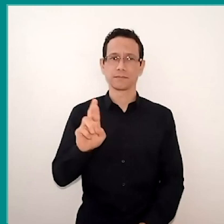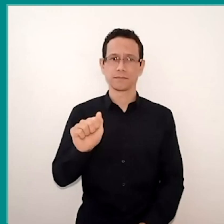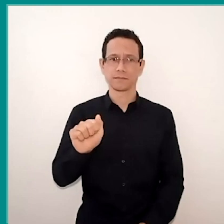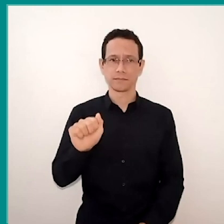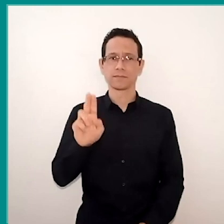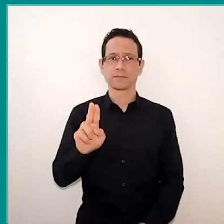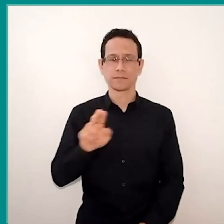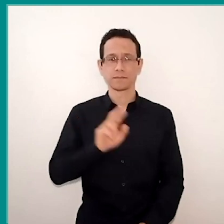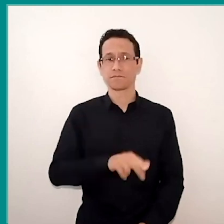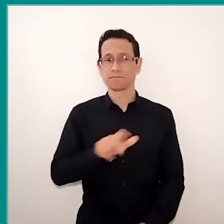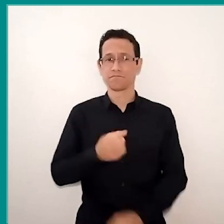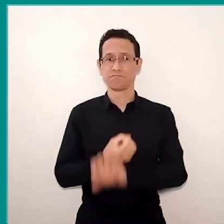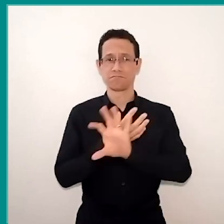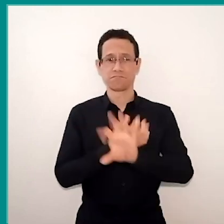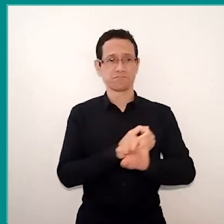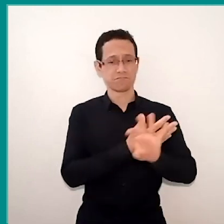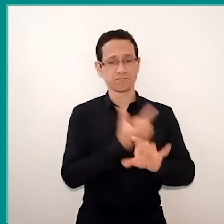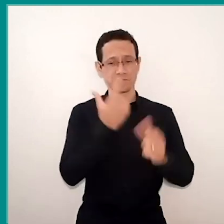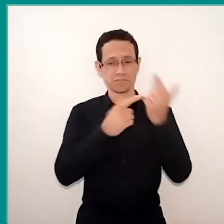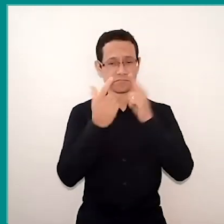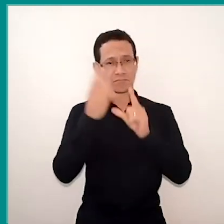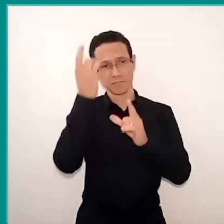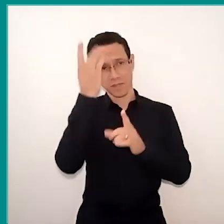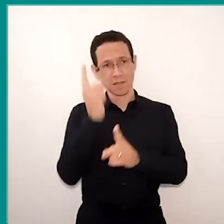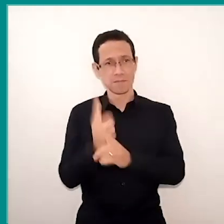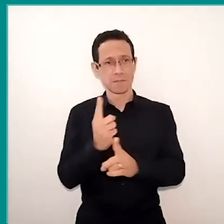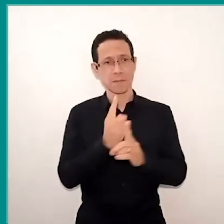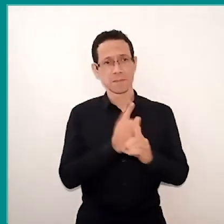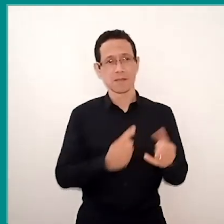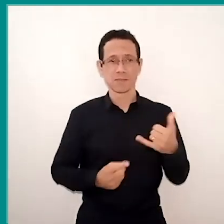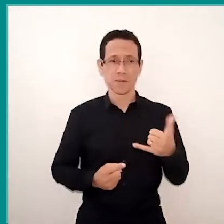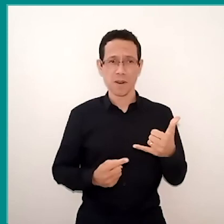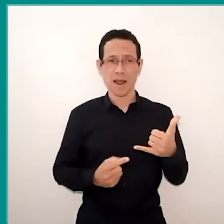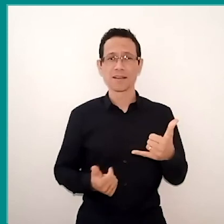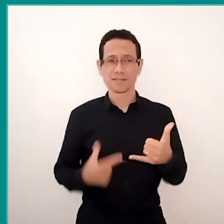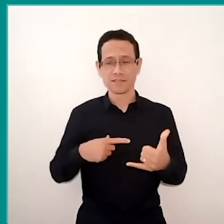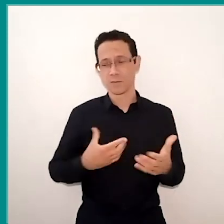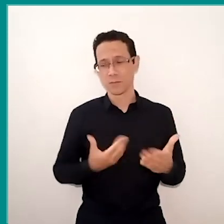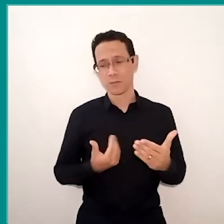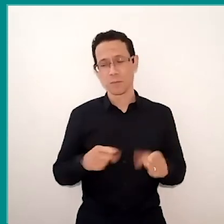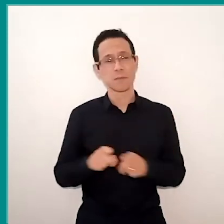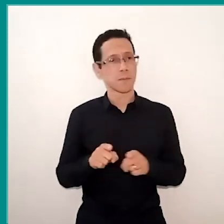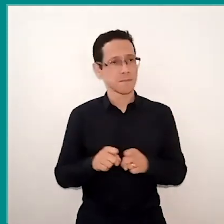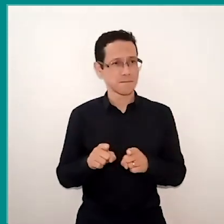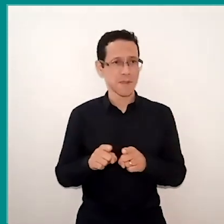young people find it easier access to cell phones, although they are also low-income youth,